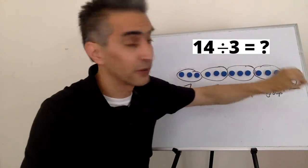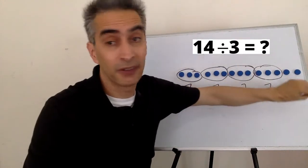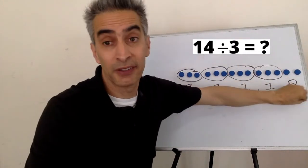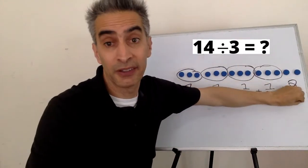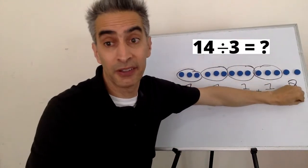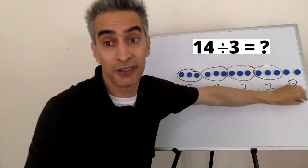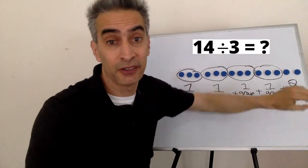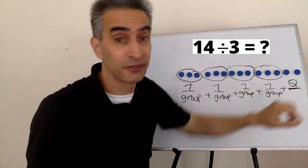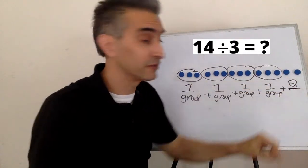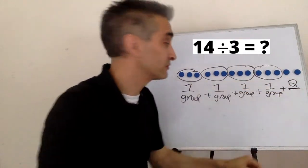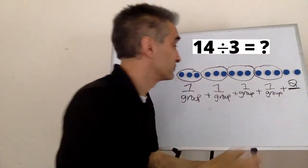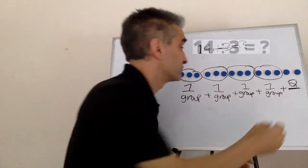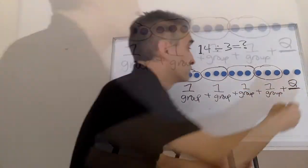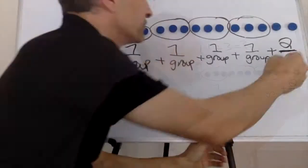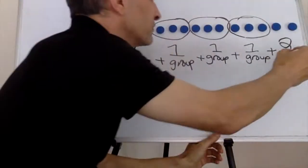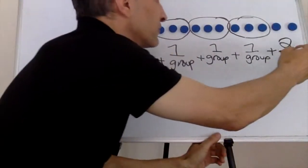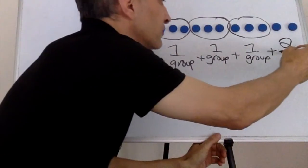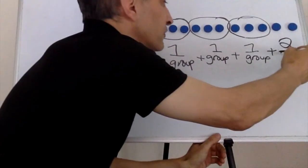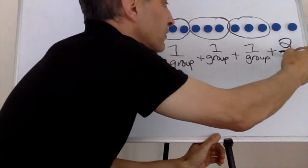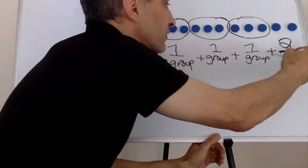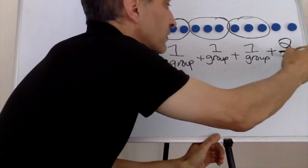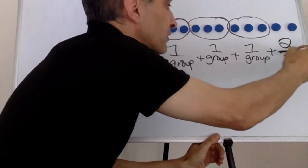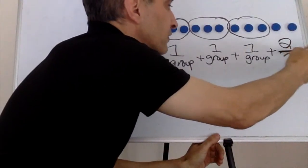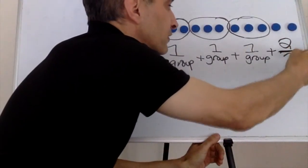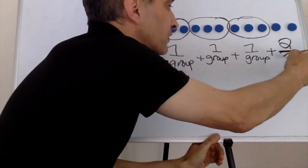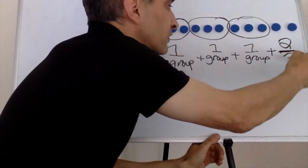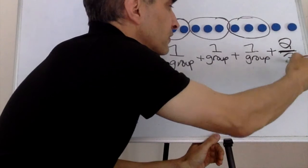We're going to put that right here in the denominator.